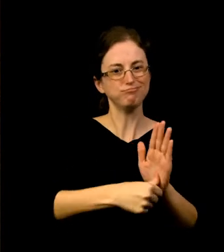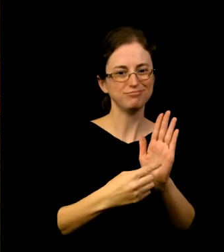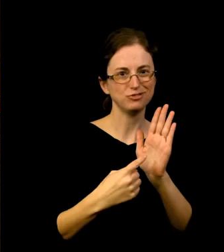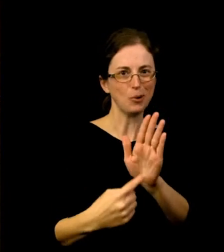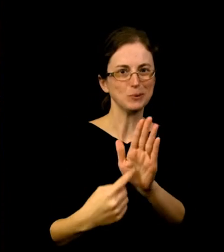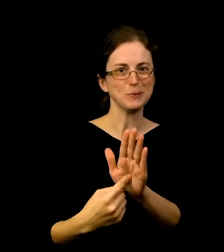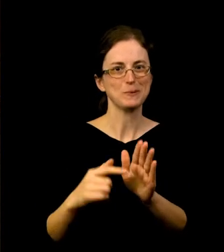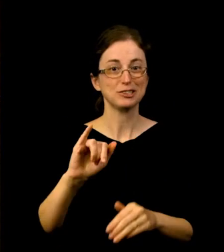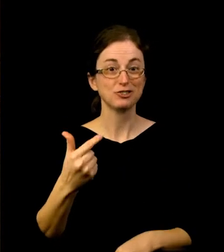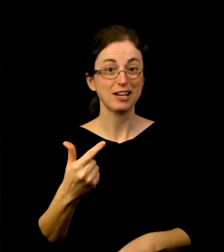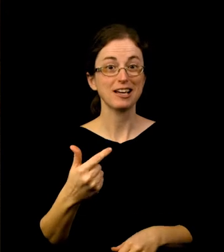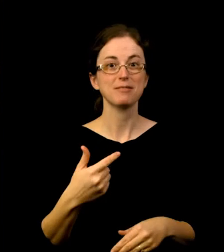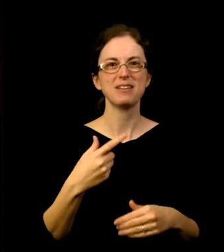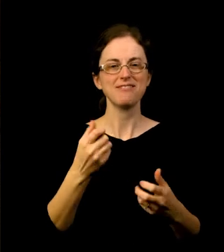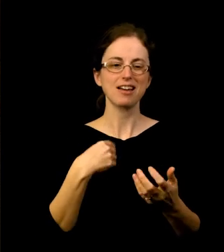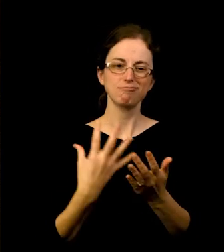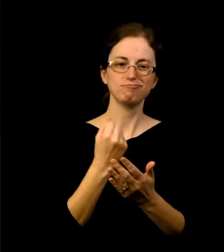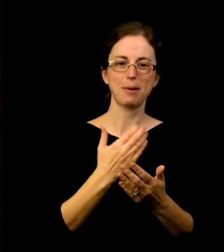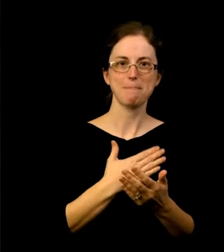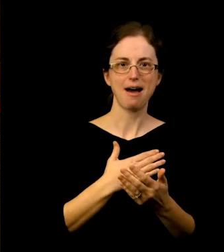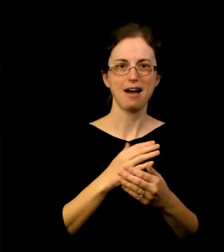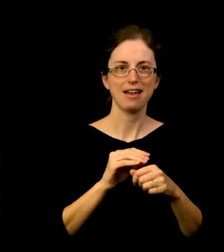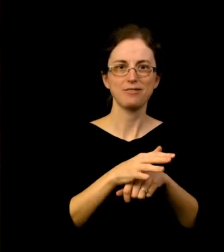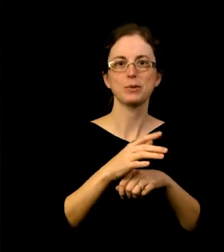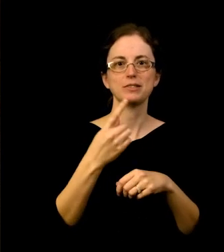And if I could use my voice to highlight Black artist, Mexican artists,